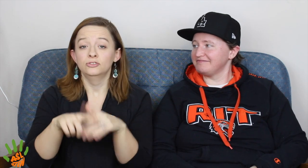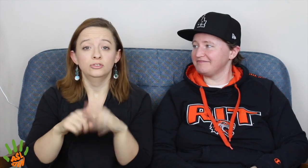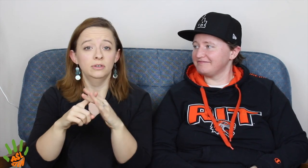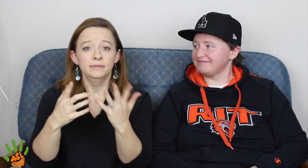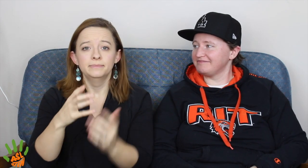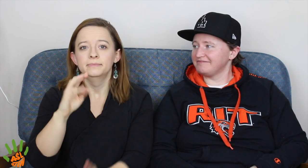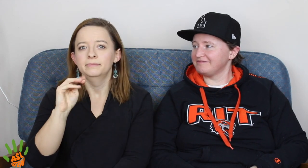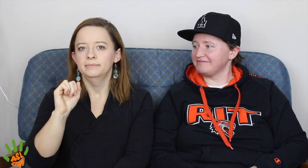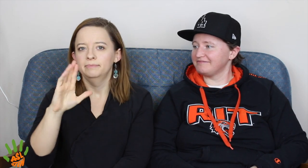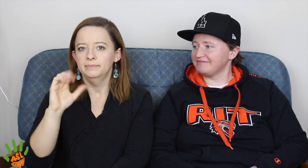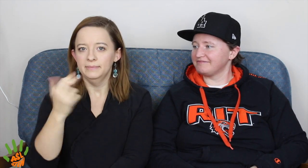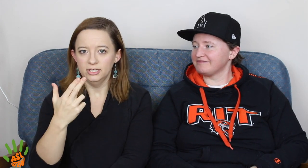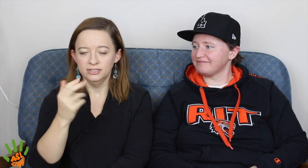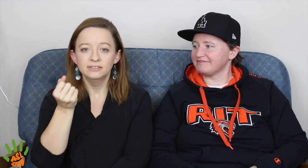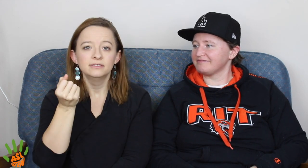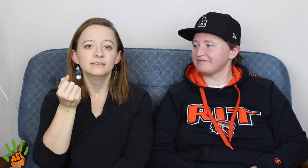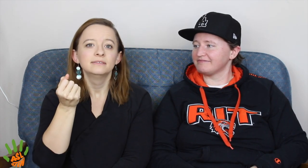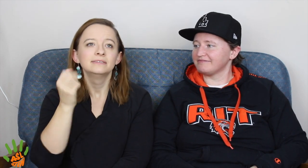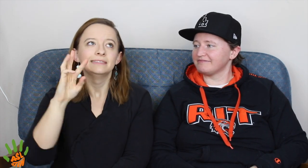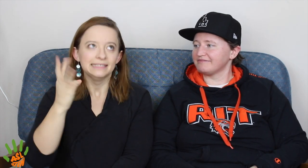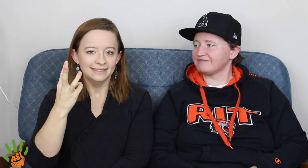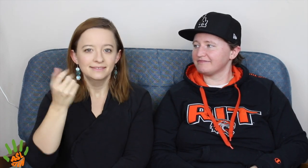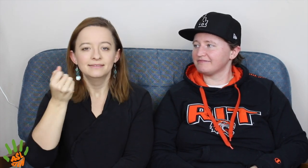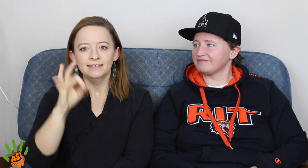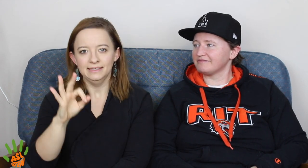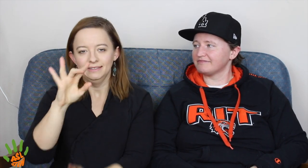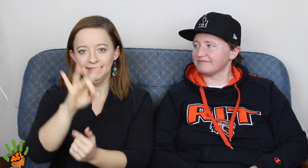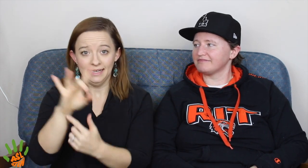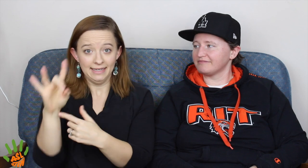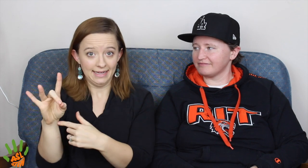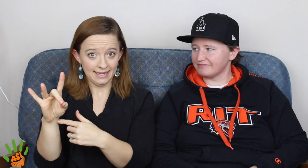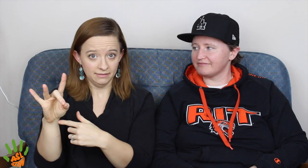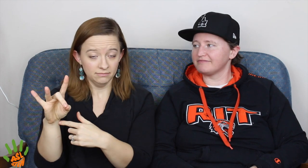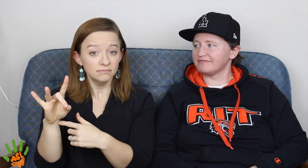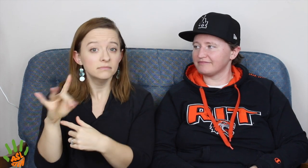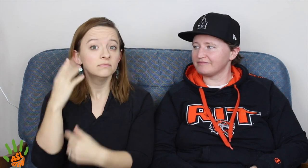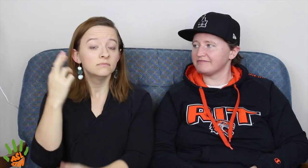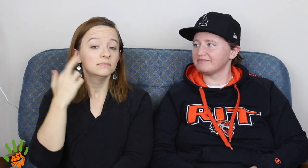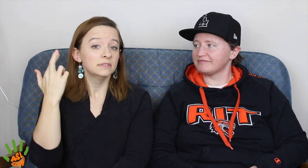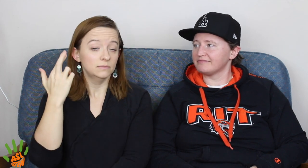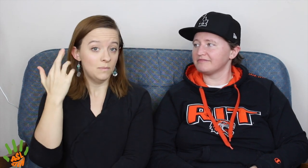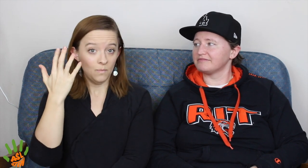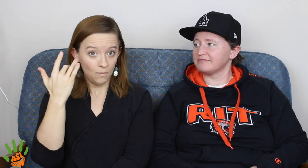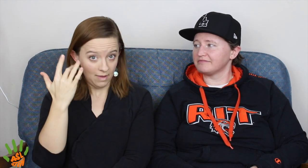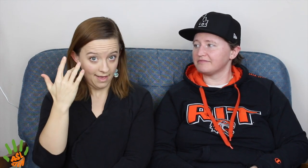[JI] Really, it started March 6, 1988.